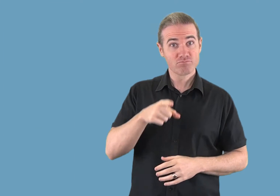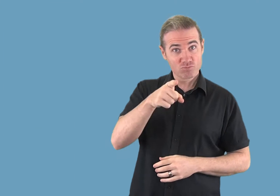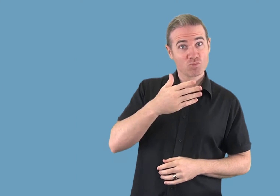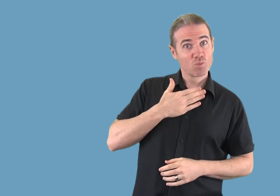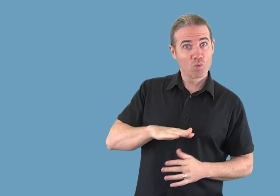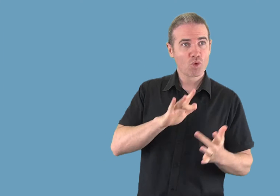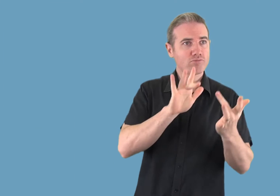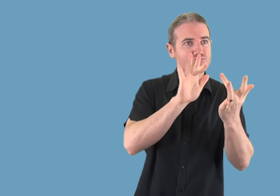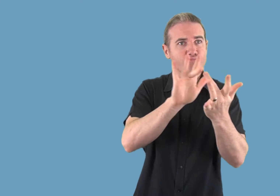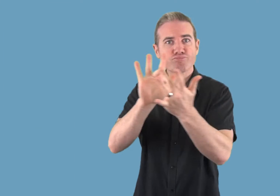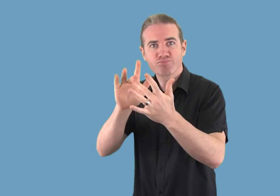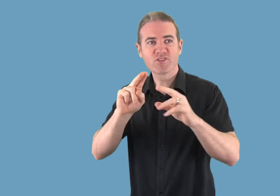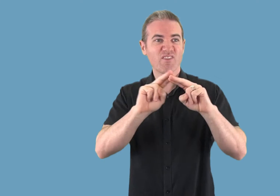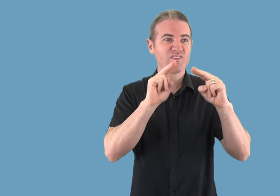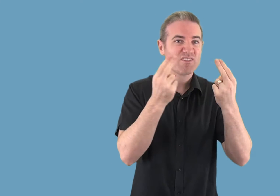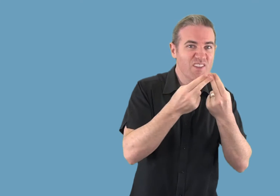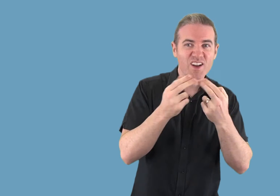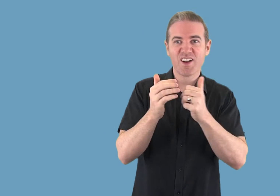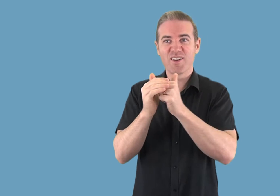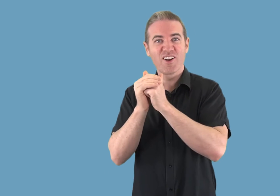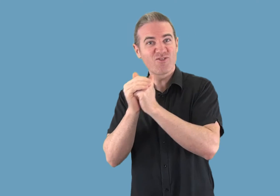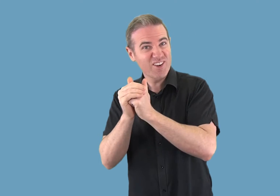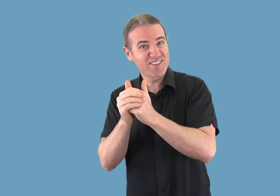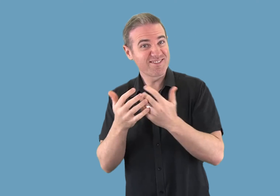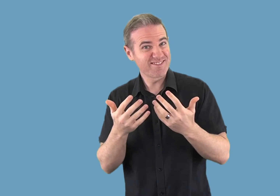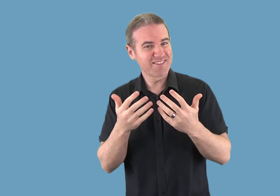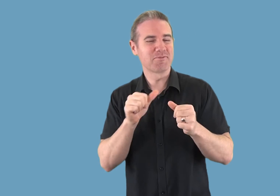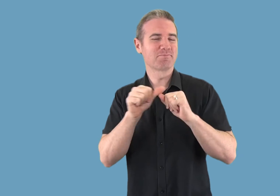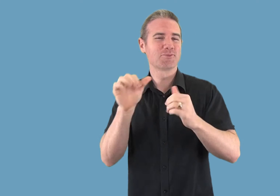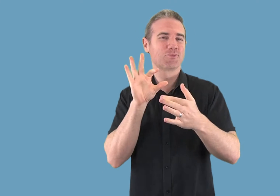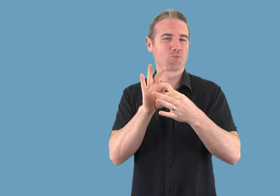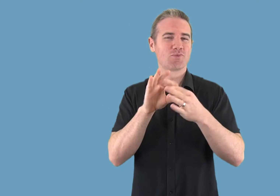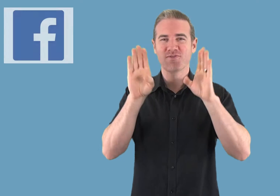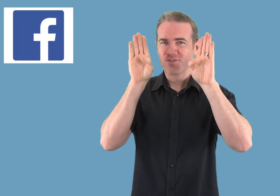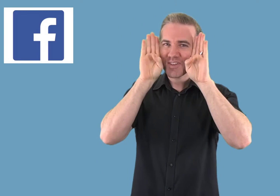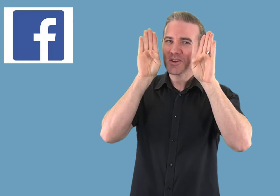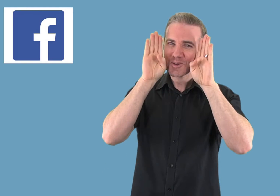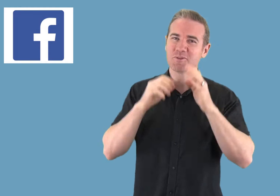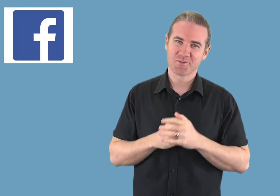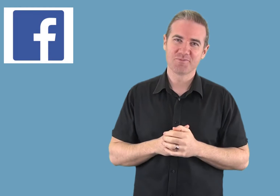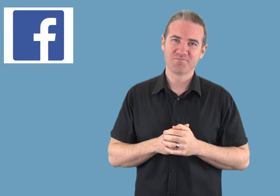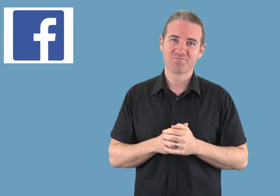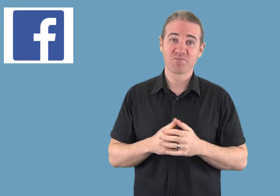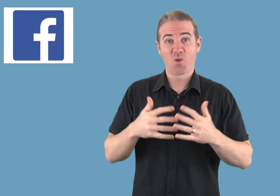* Check out Facebook if you want to connect with family and